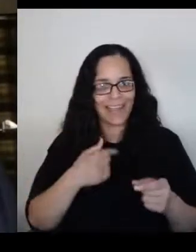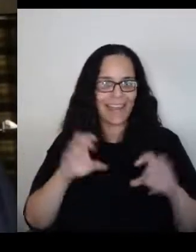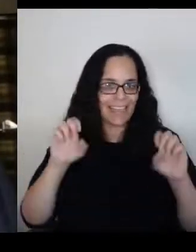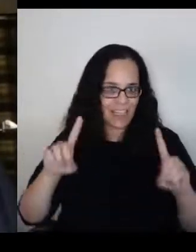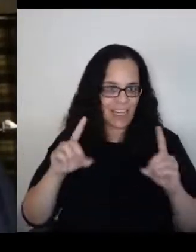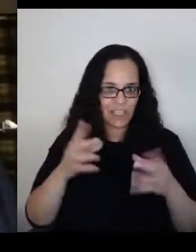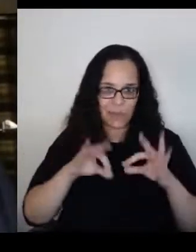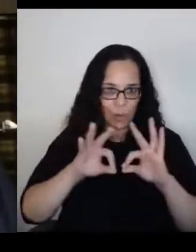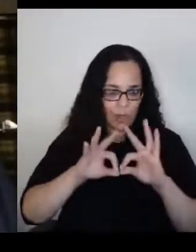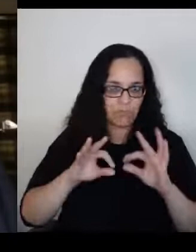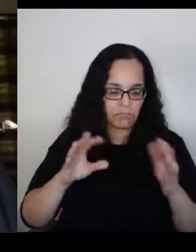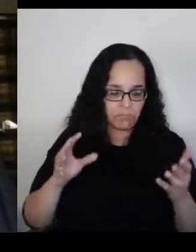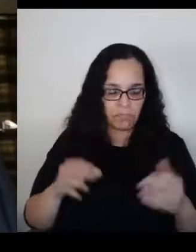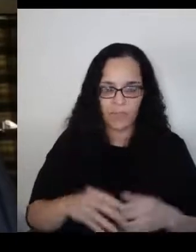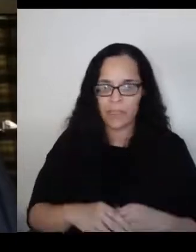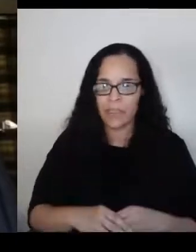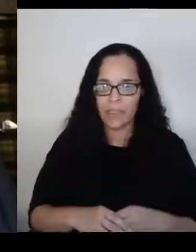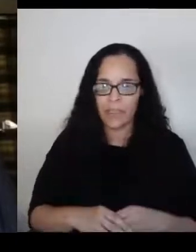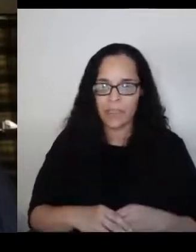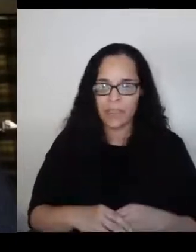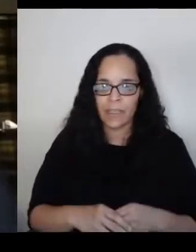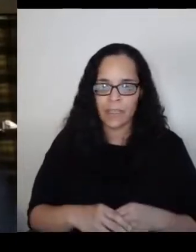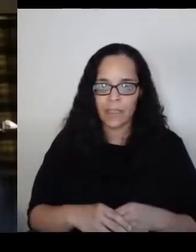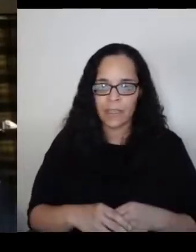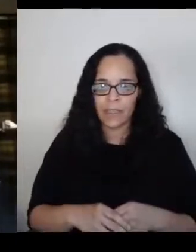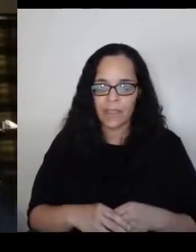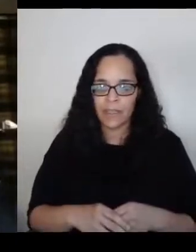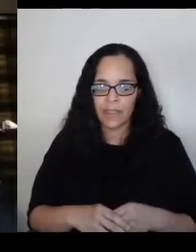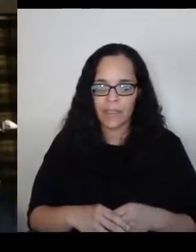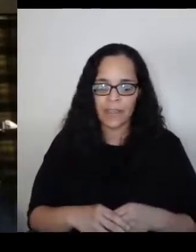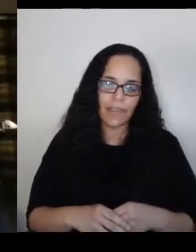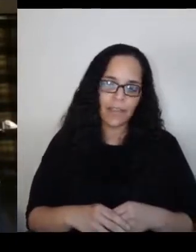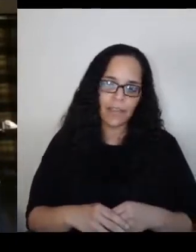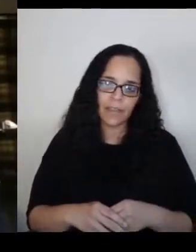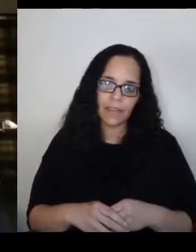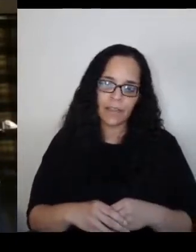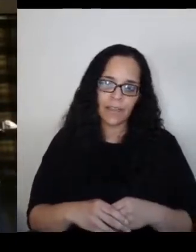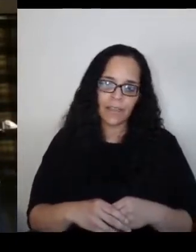And besides education, I think,